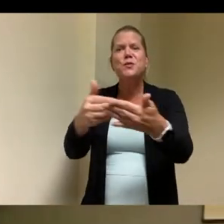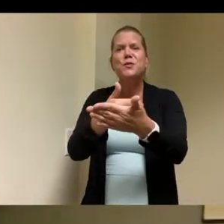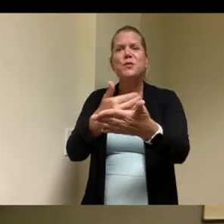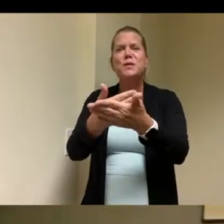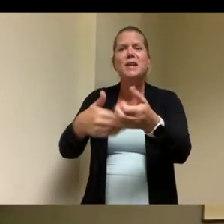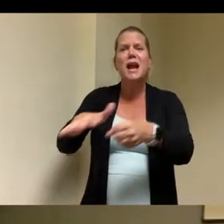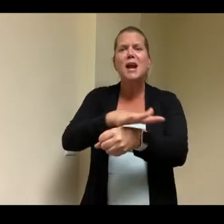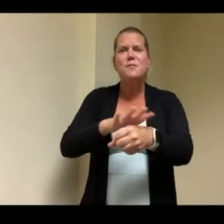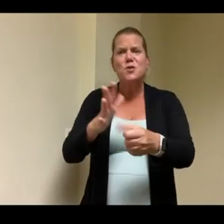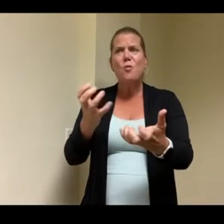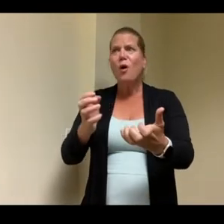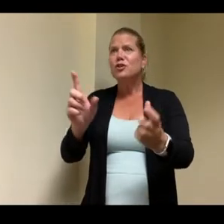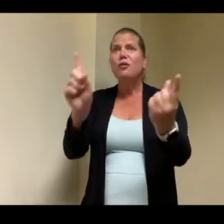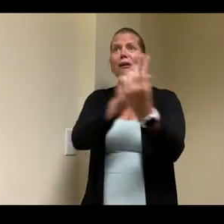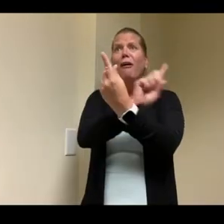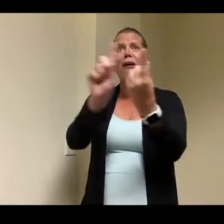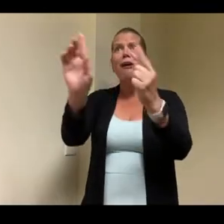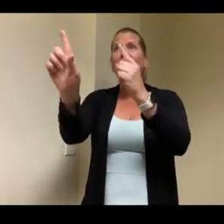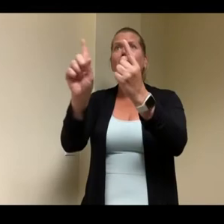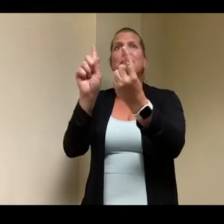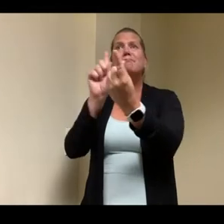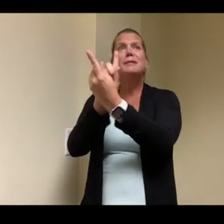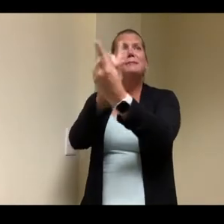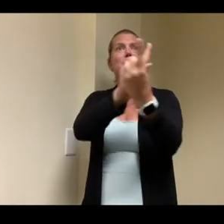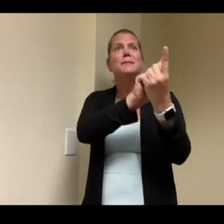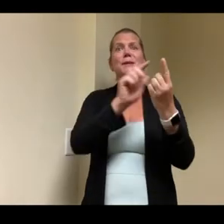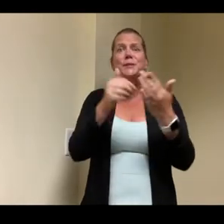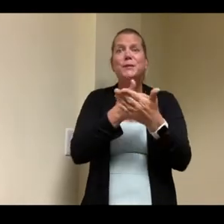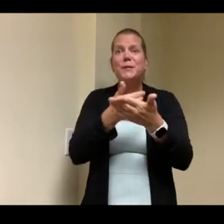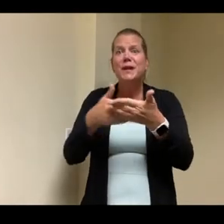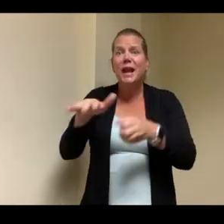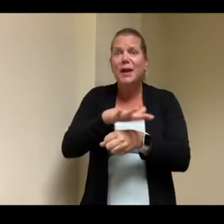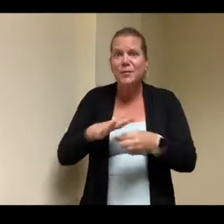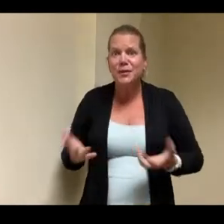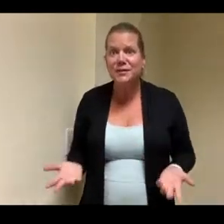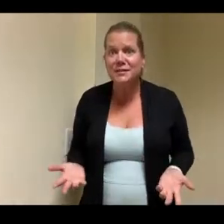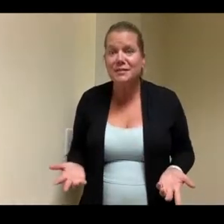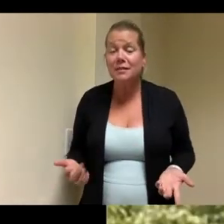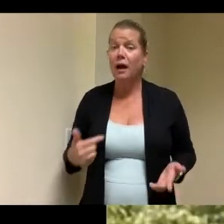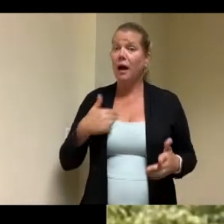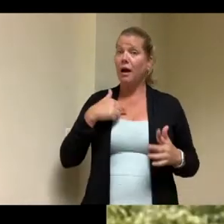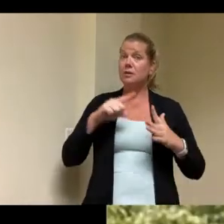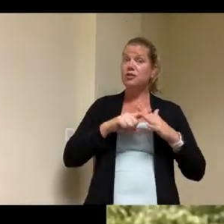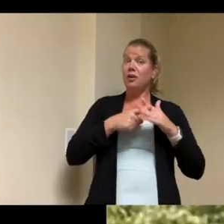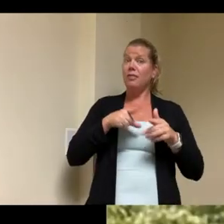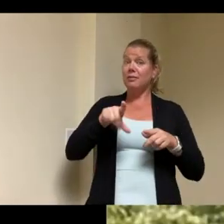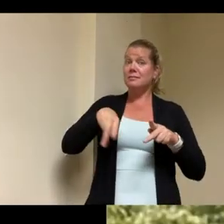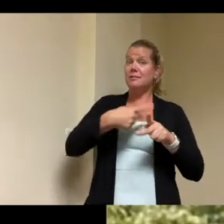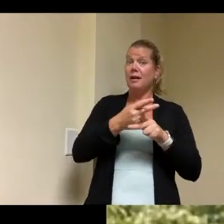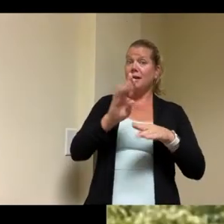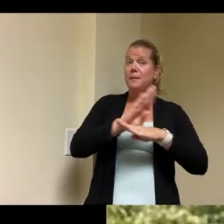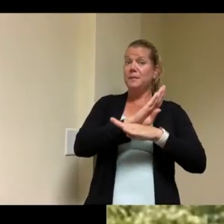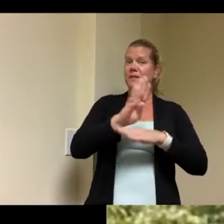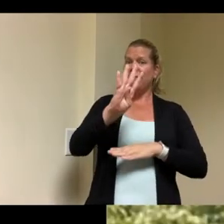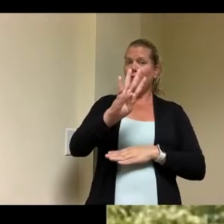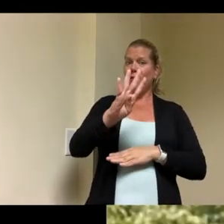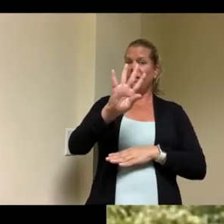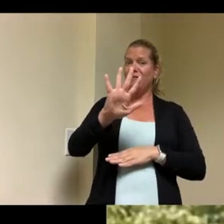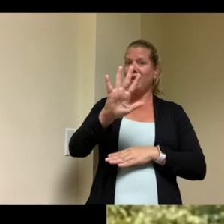years ago when i started in the business over 45 years ago that was a different atmosphere it was it was the nimby stuff not in my